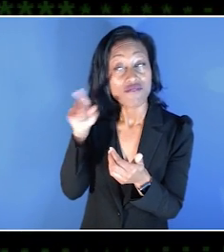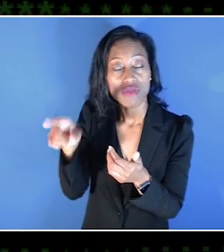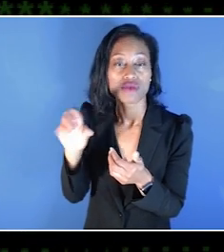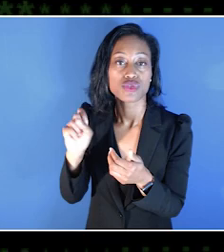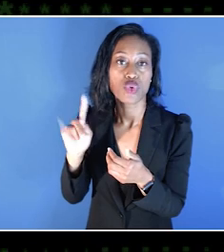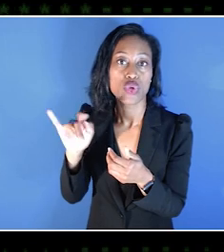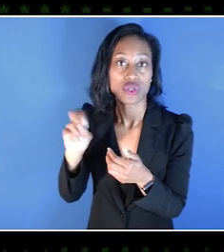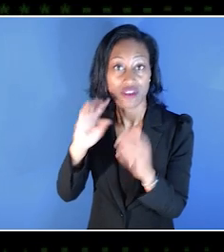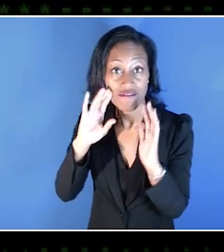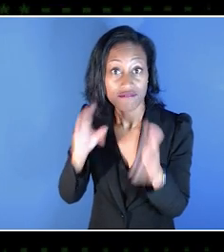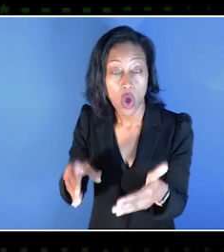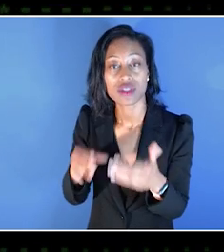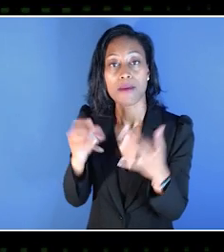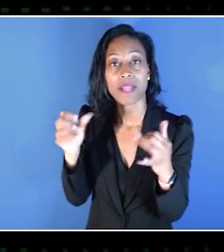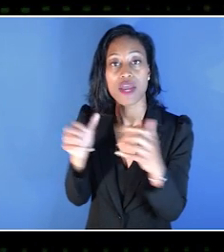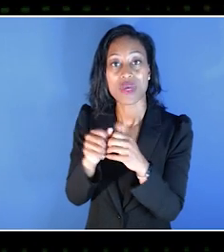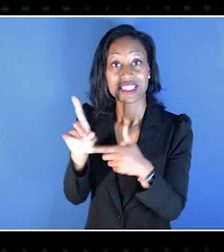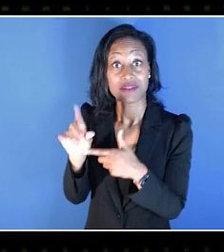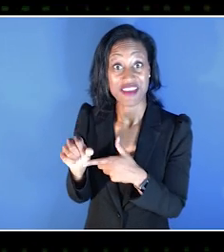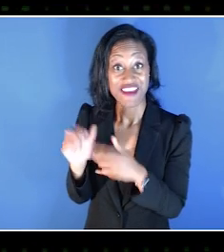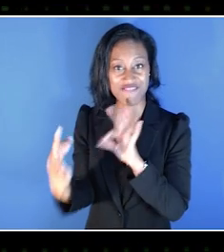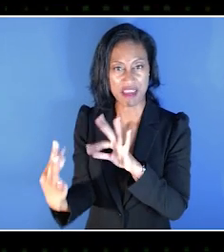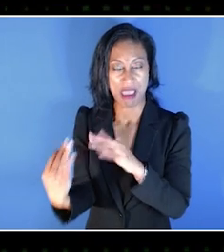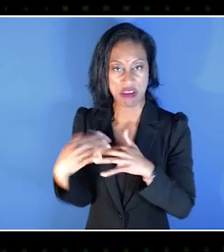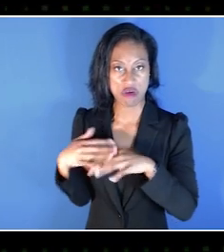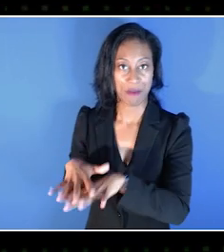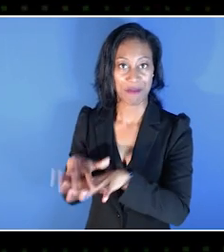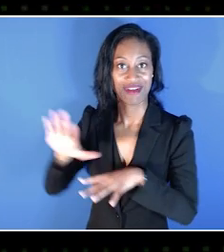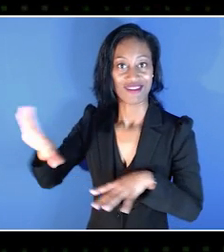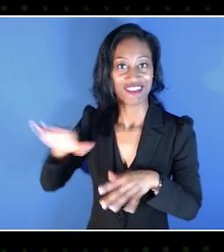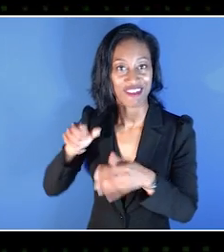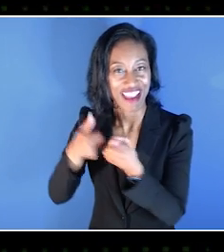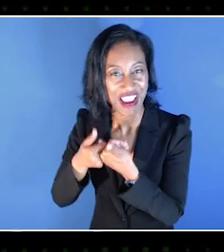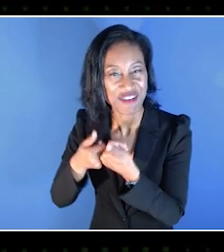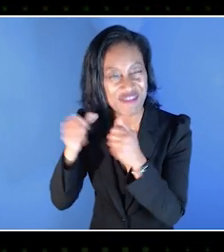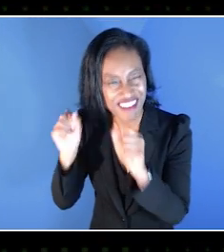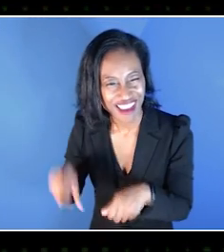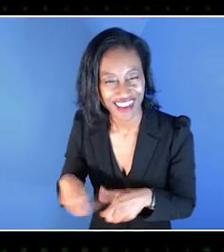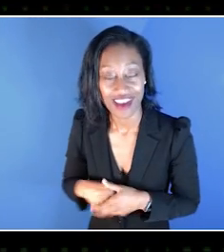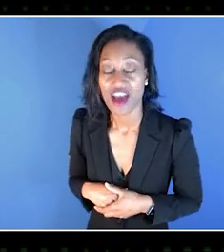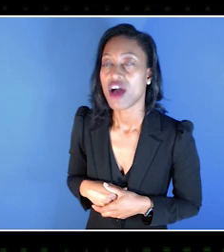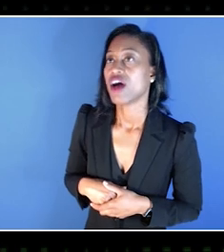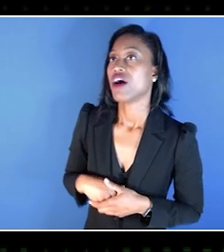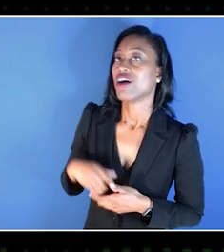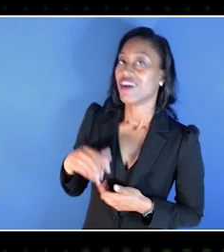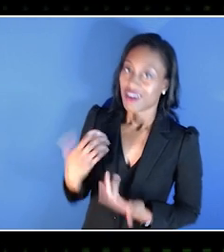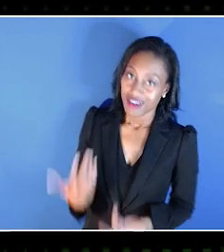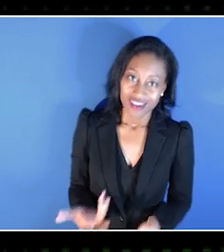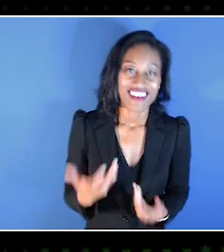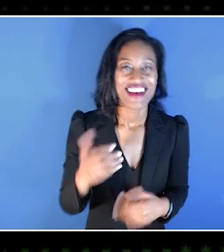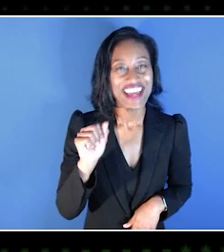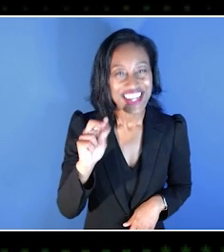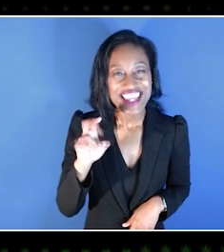on player with disability feedback to incorporate that into their game. Anita, thank you so much for joining us and teaching us all about the MGATS.